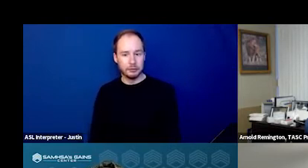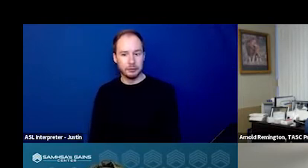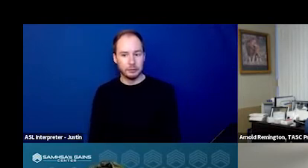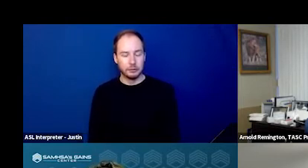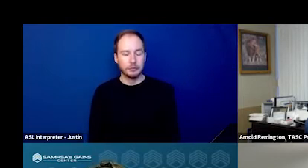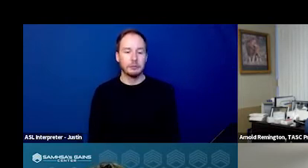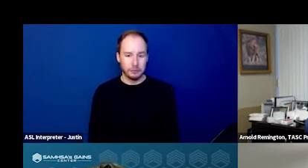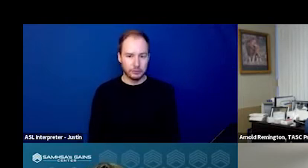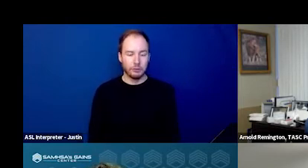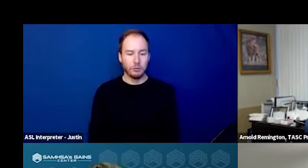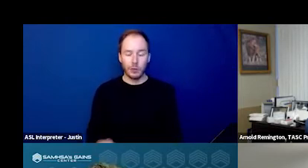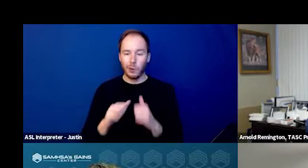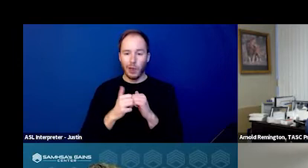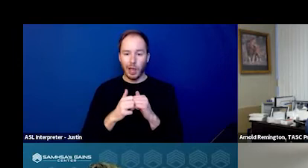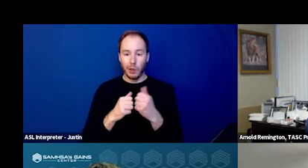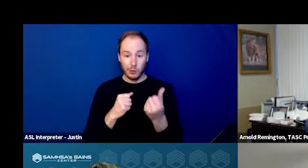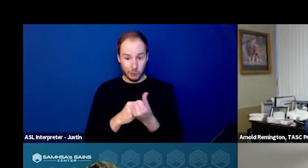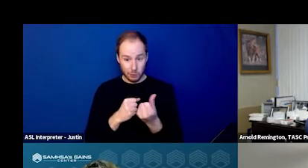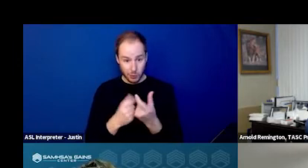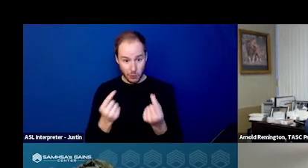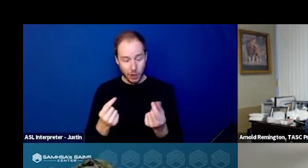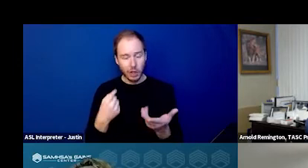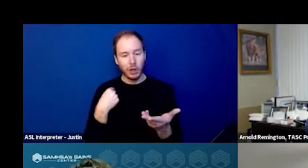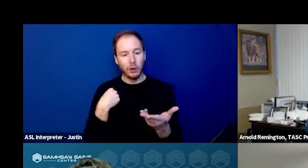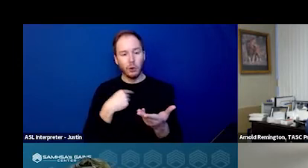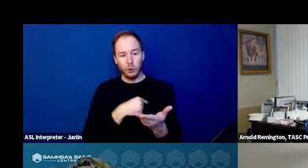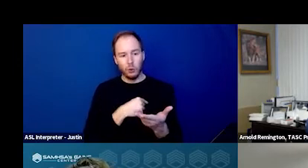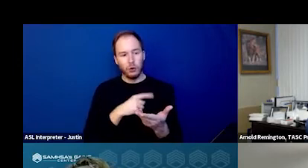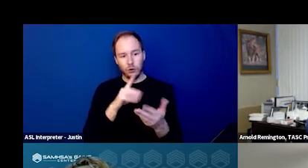So to further support our community, Family and Children's Services